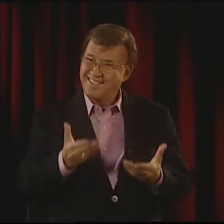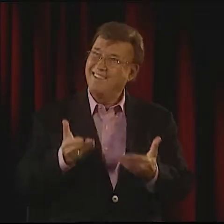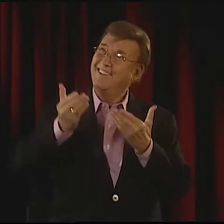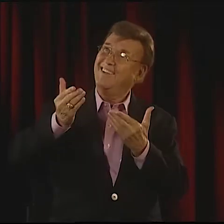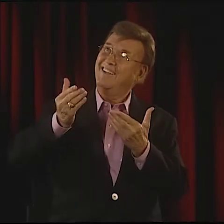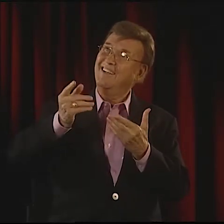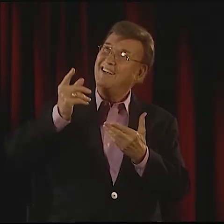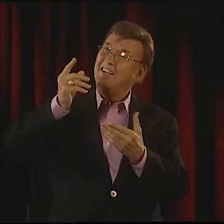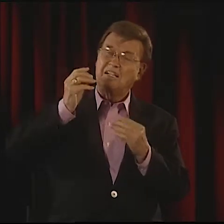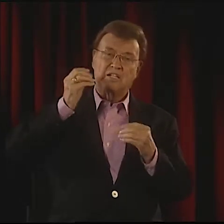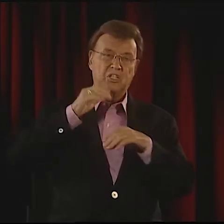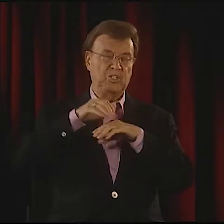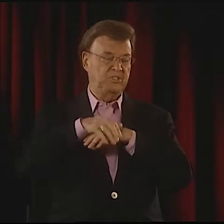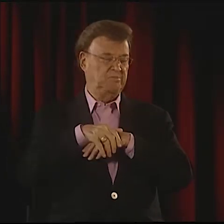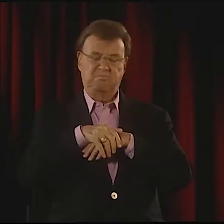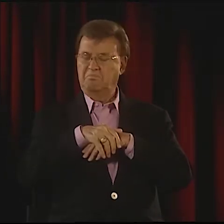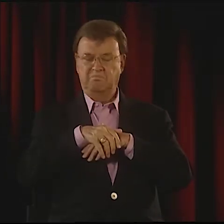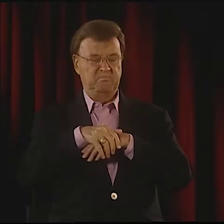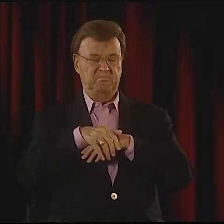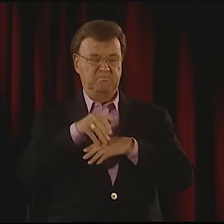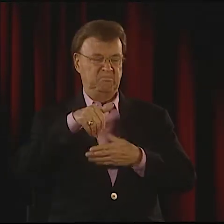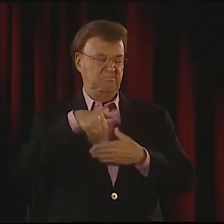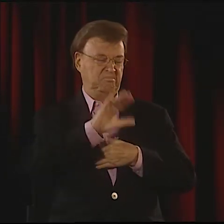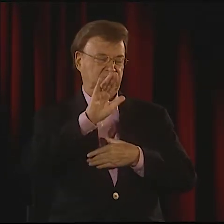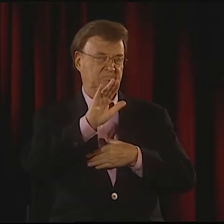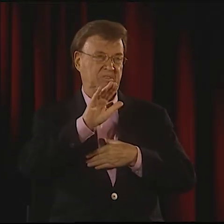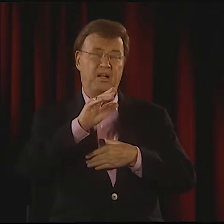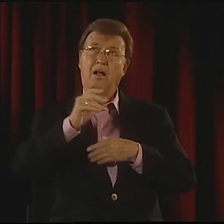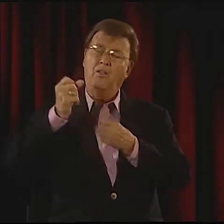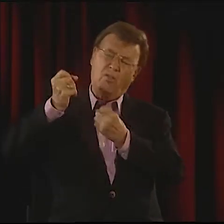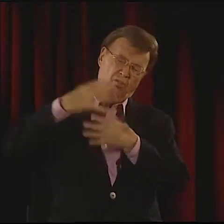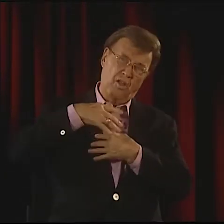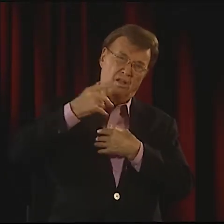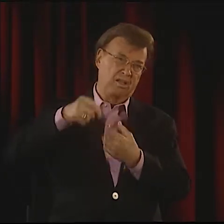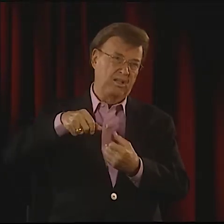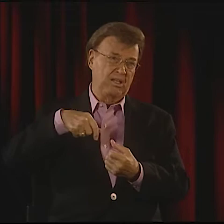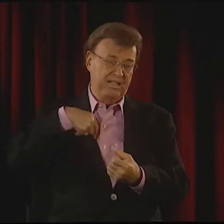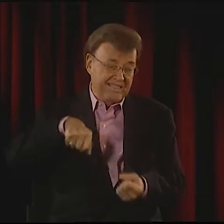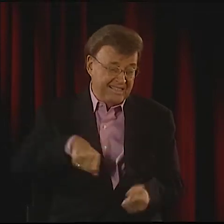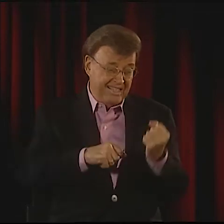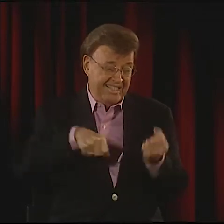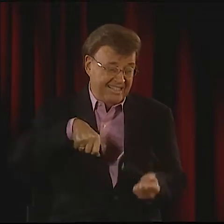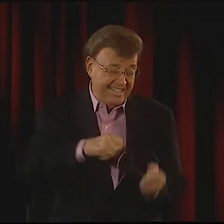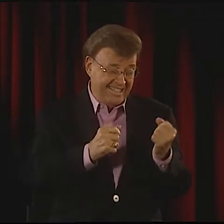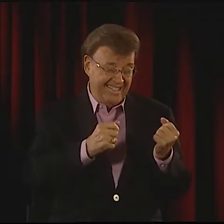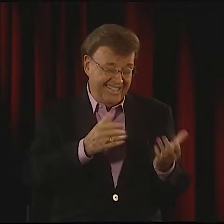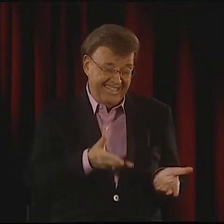YOU SEE THAT EXPRESSED IN HER POETRY. SHE DOES A POEM WHERE THEY'RE UNEARTHING THIS TREASURE,